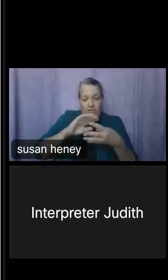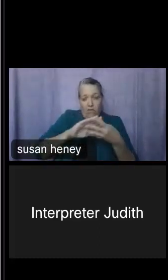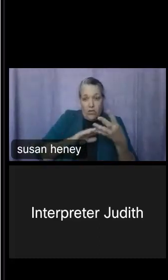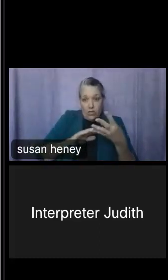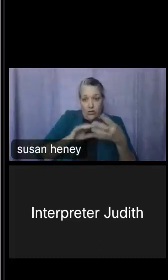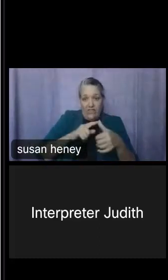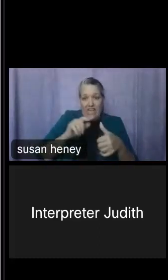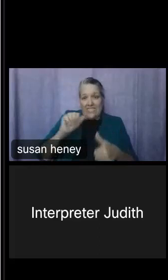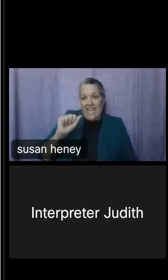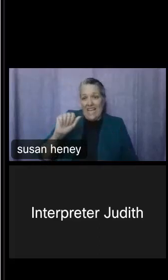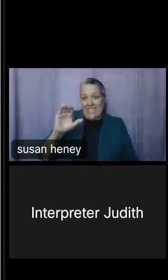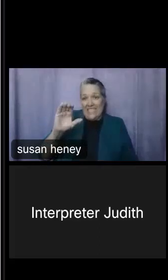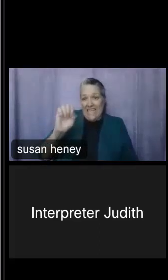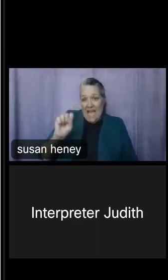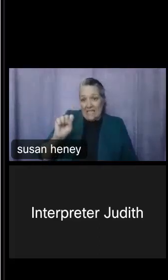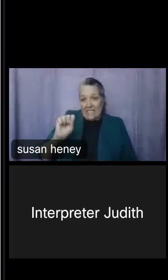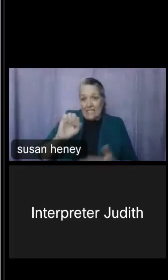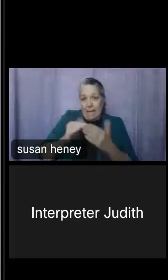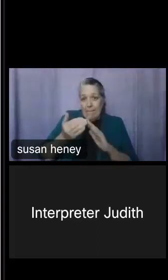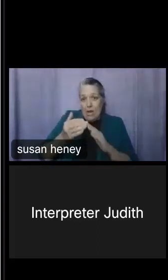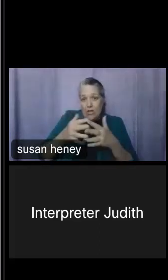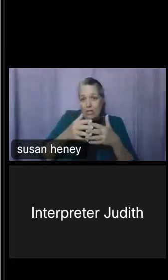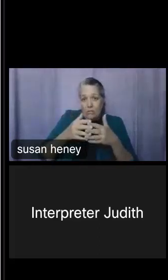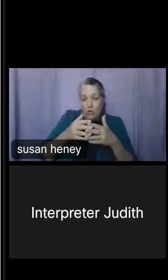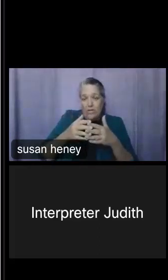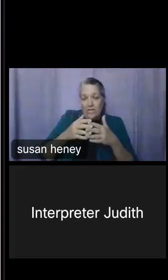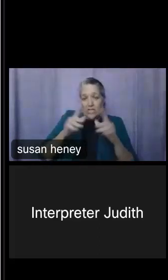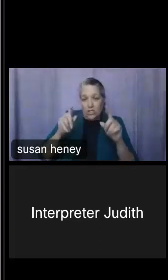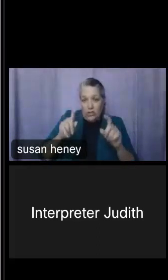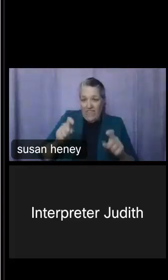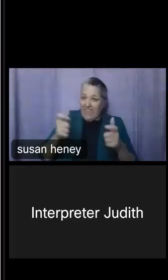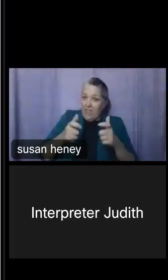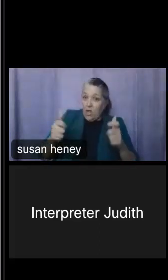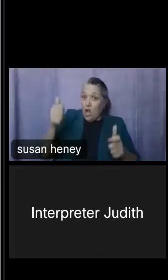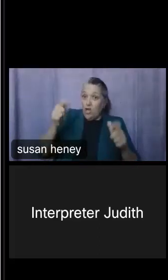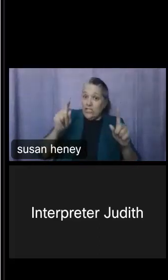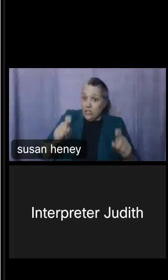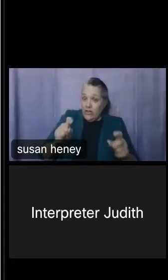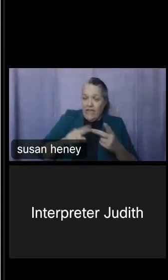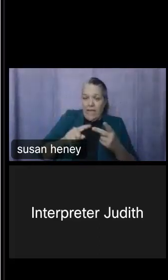which is our largest survey that we conduct. We have our American Housing Survey, we have